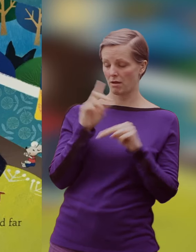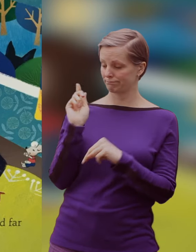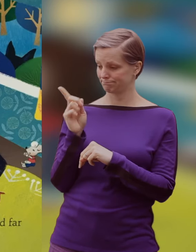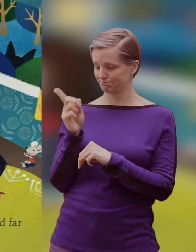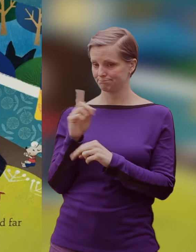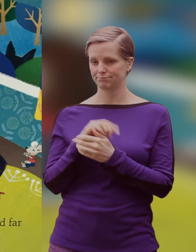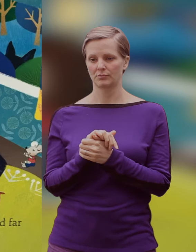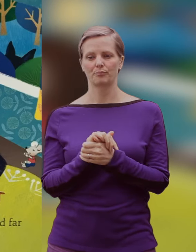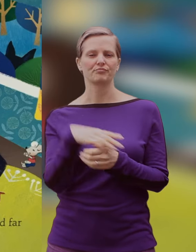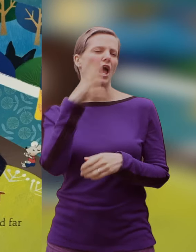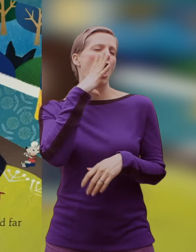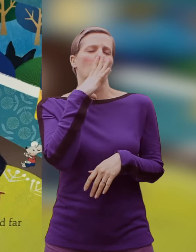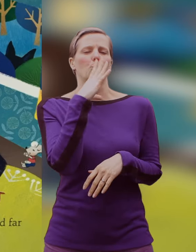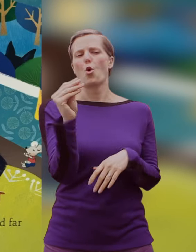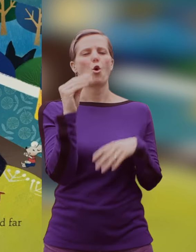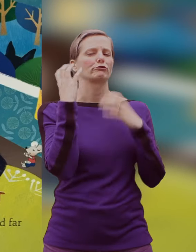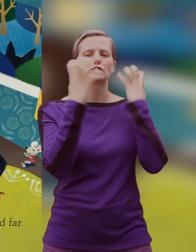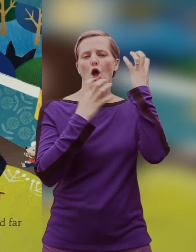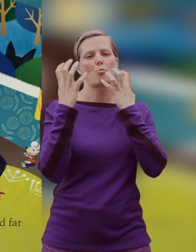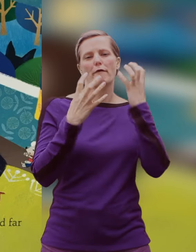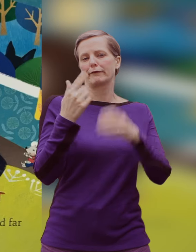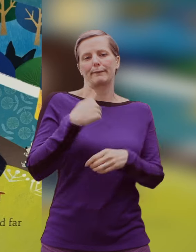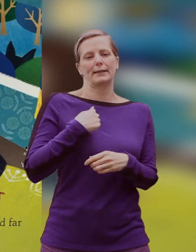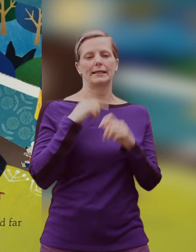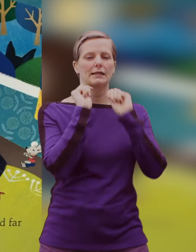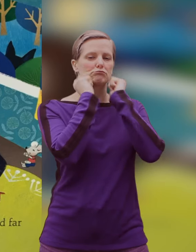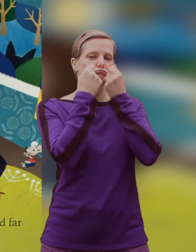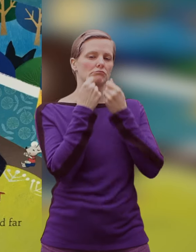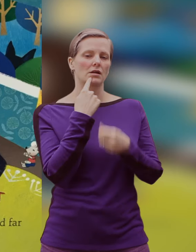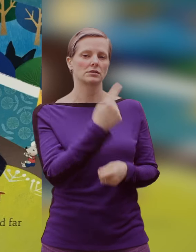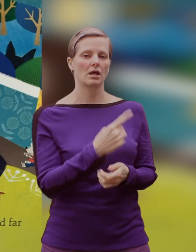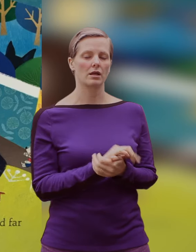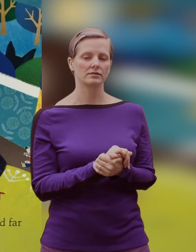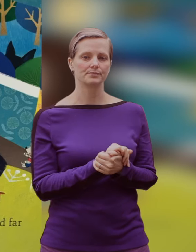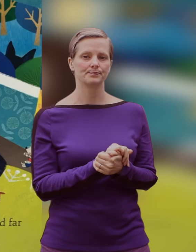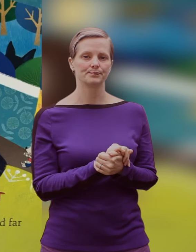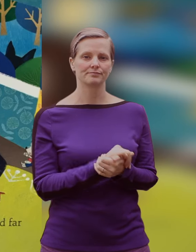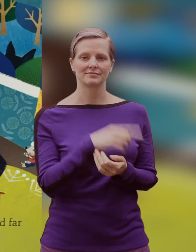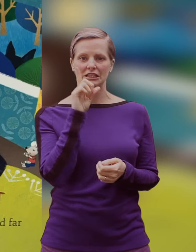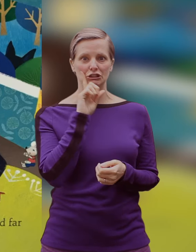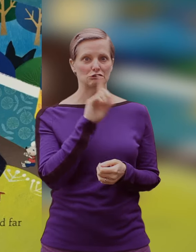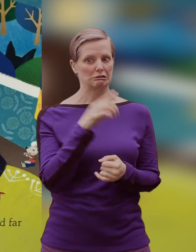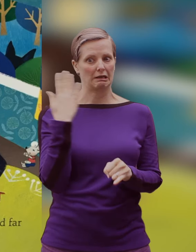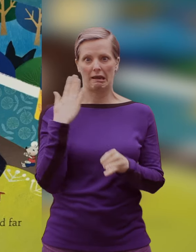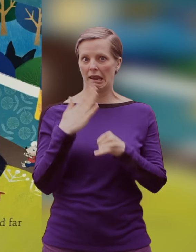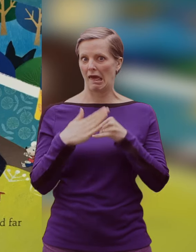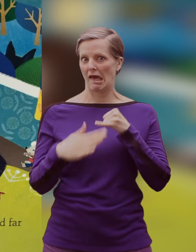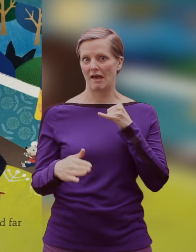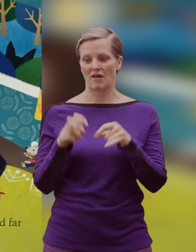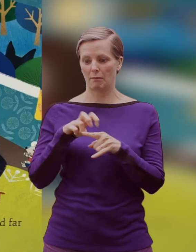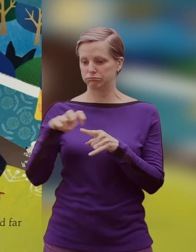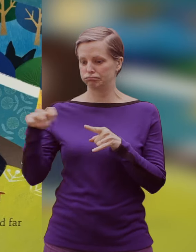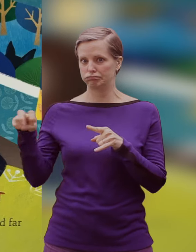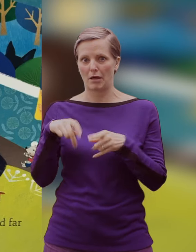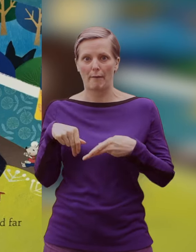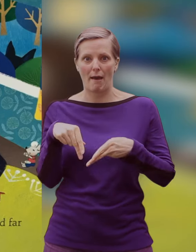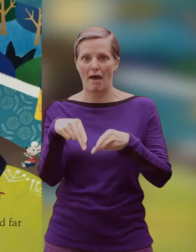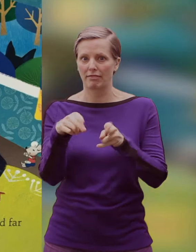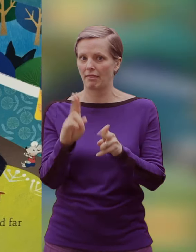Wolves don't worry me said Red Riding Hood but she never wandered far from tee the game.